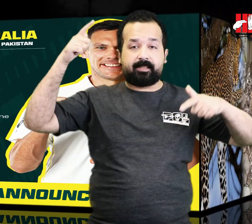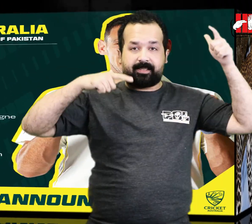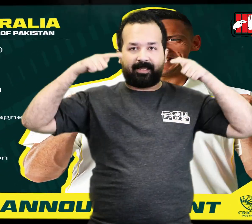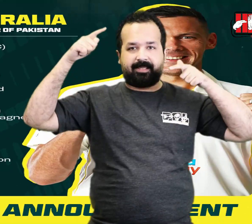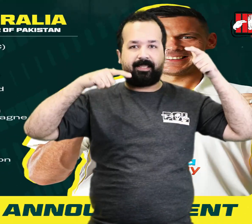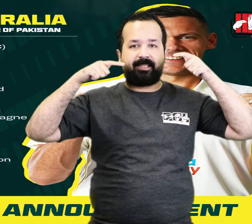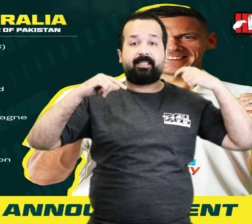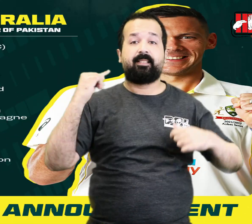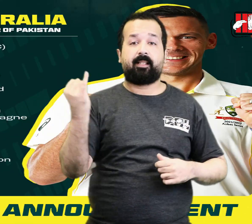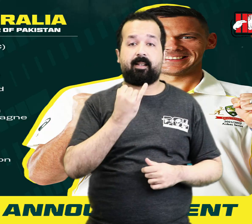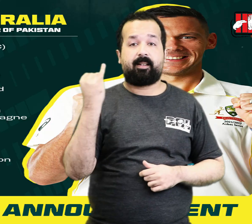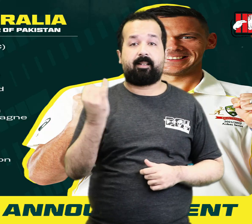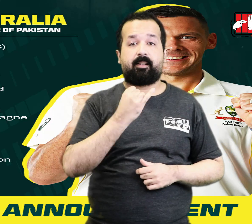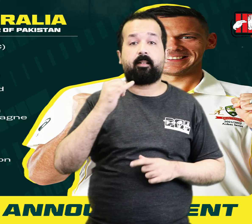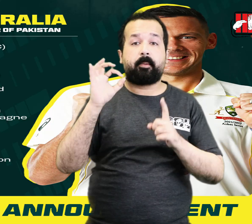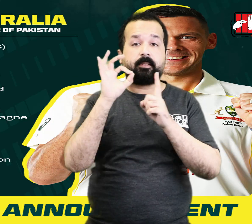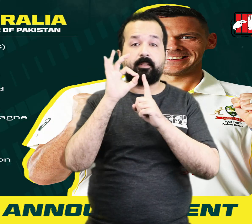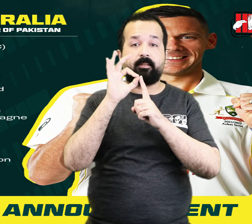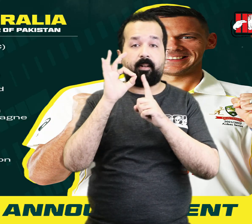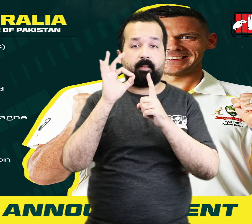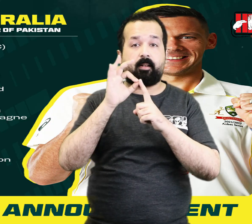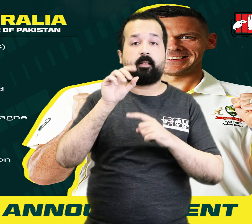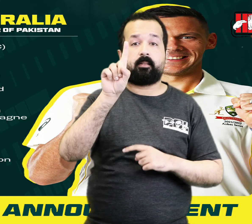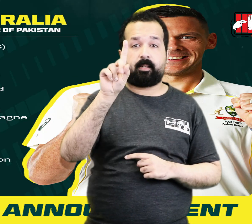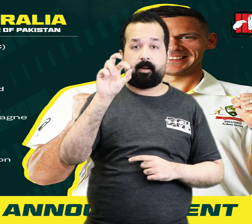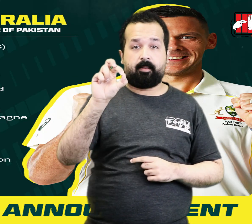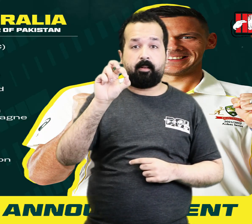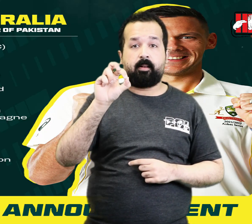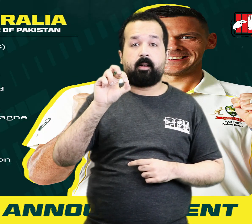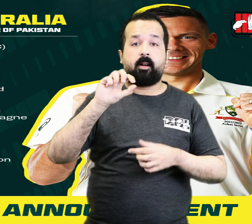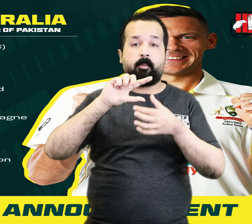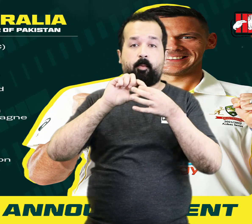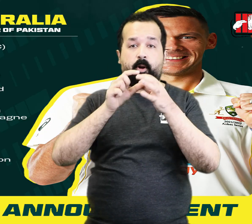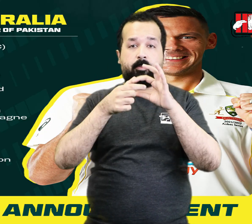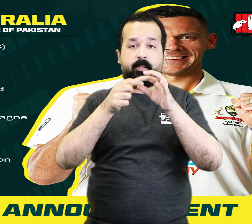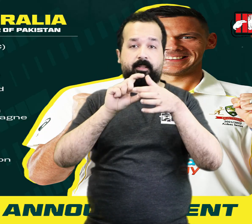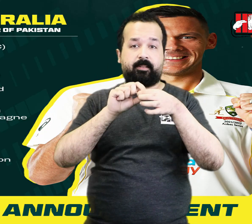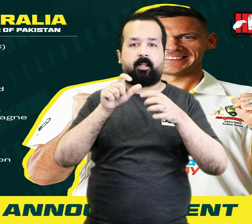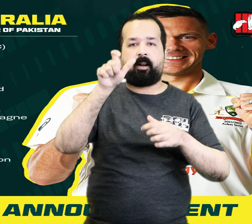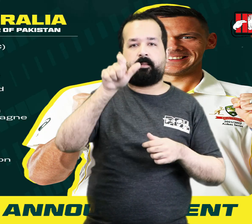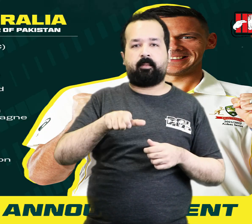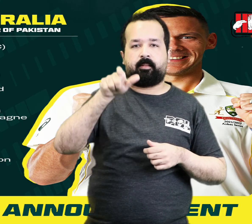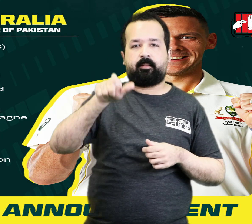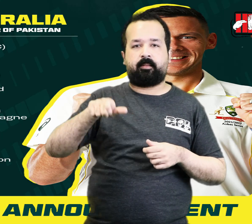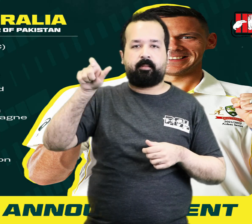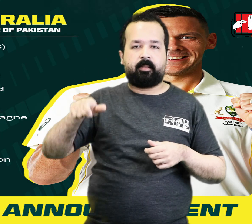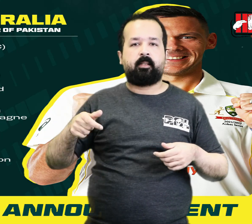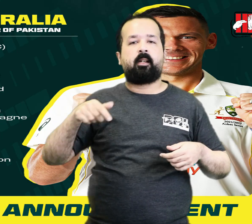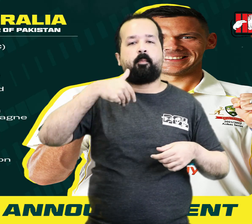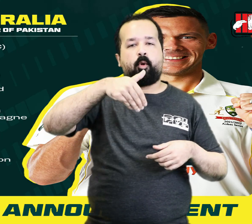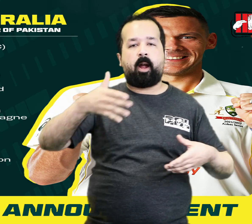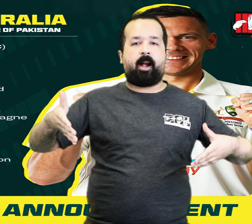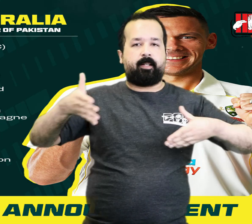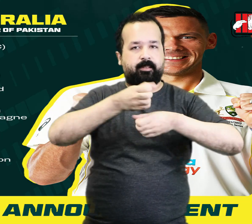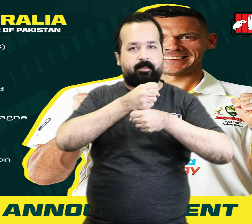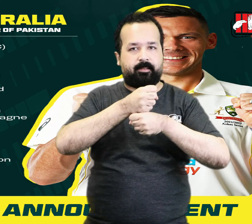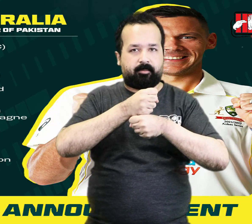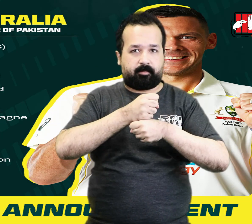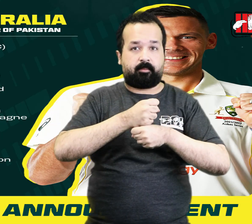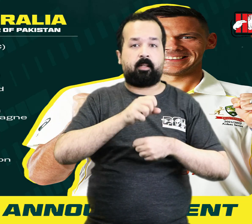Australia announces 18-members Test squad for Pakistan tour.